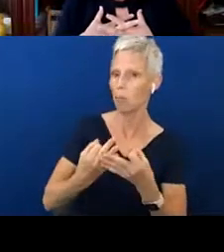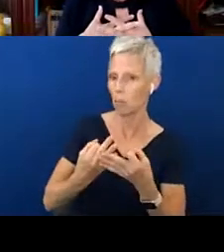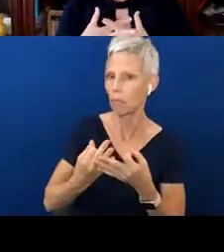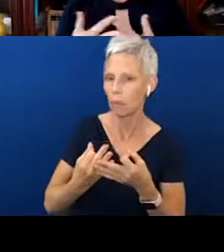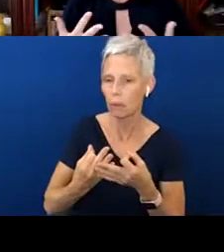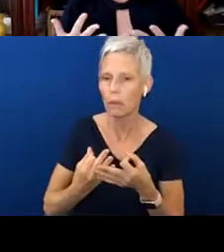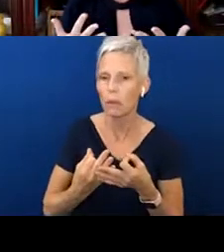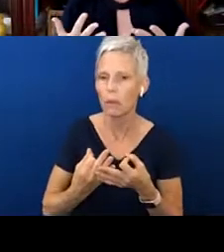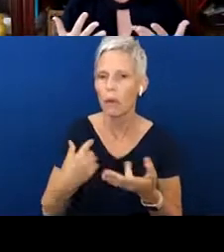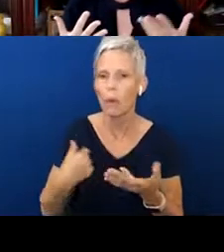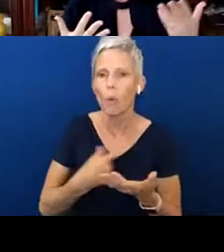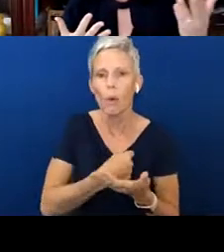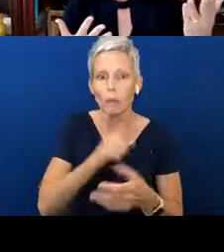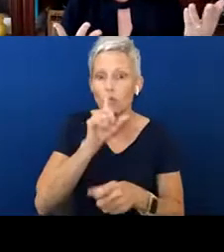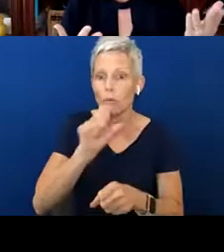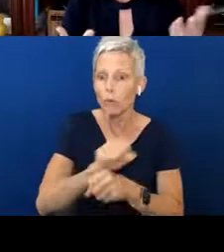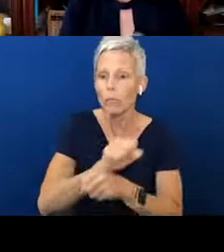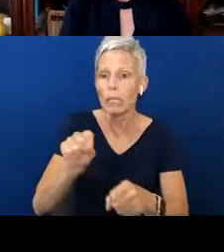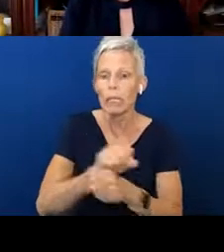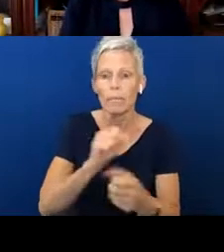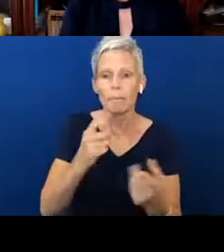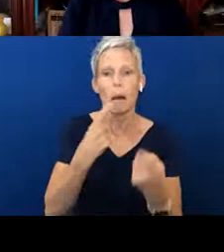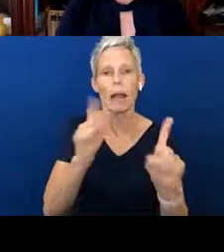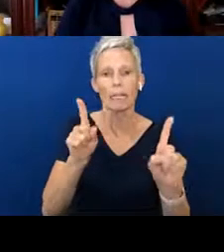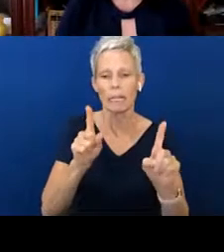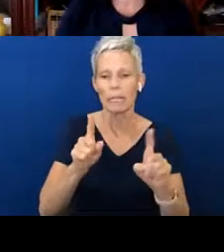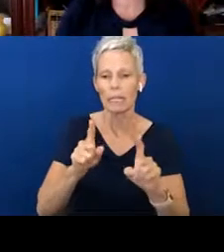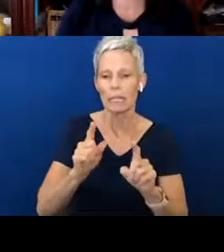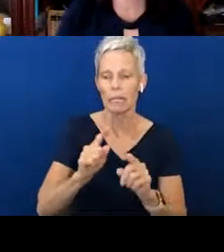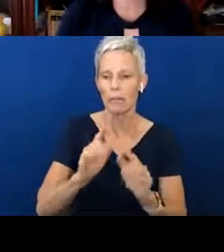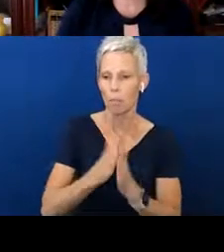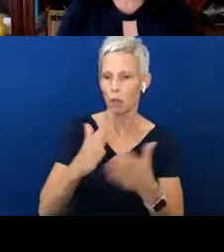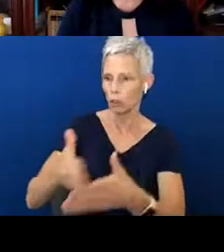We even got to the point where it was to share books as early and as often as you can. Itʻs